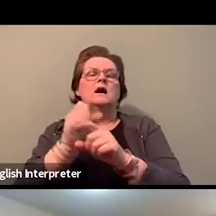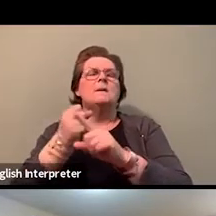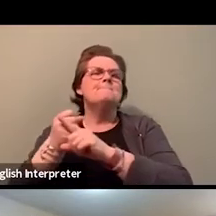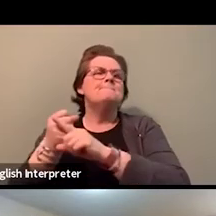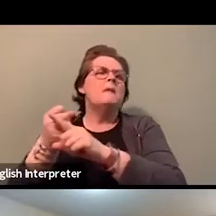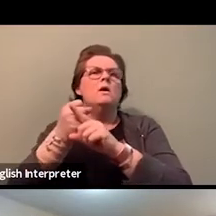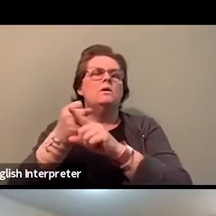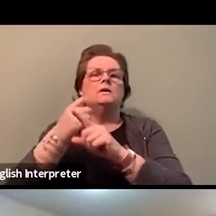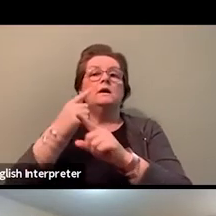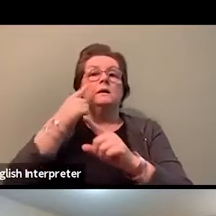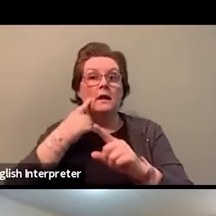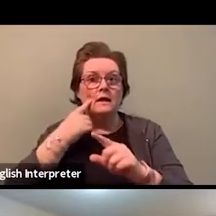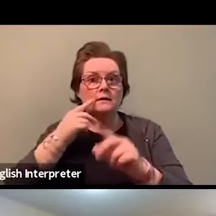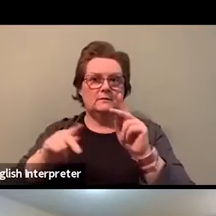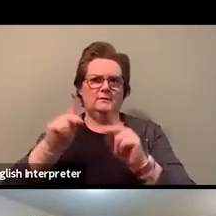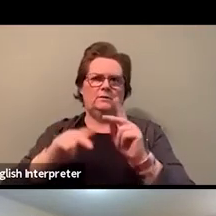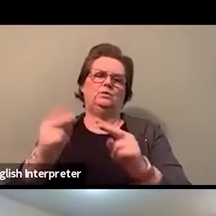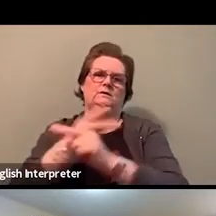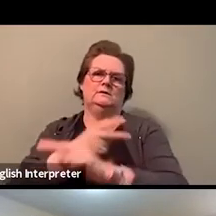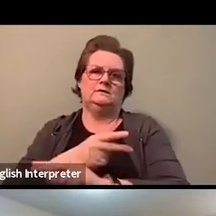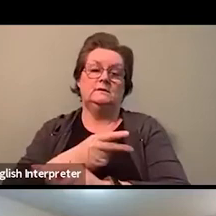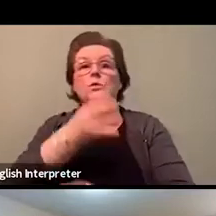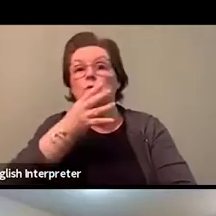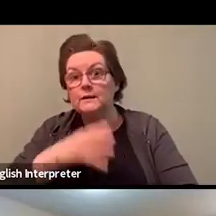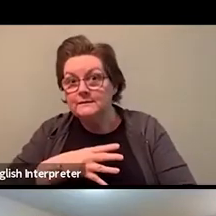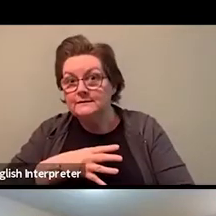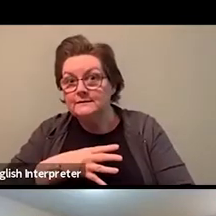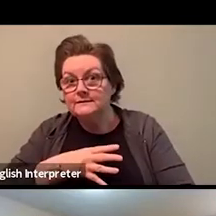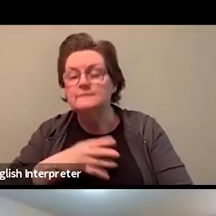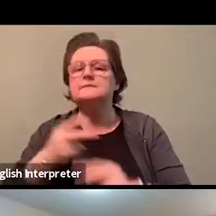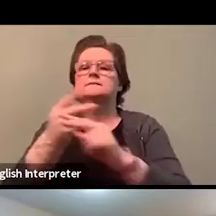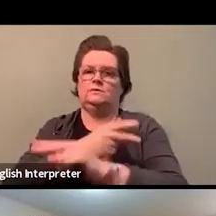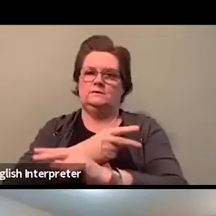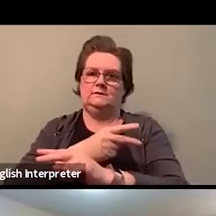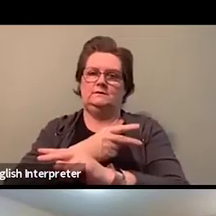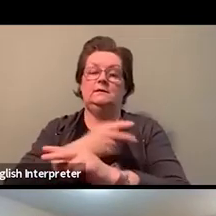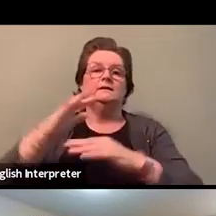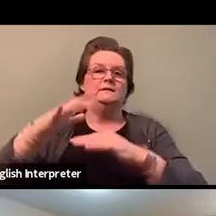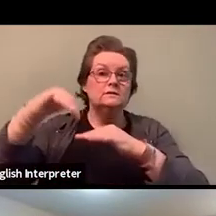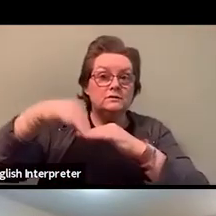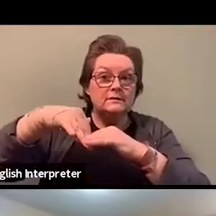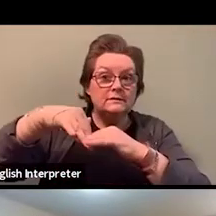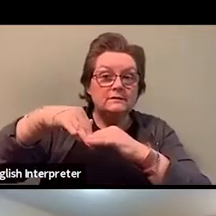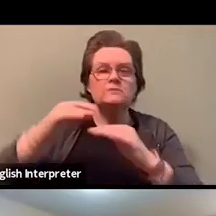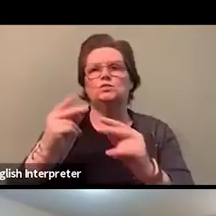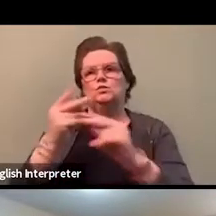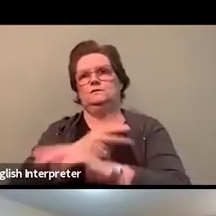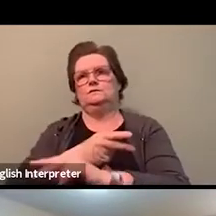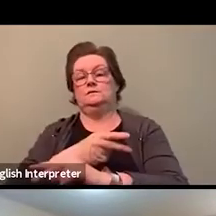black women, indigenous communities, and other racialized communities.